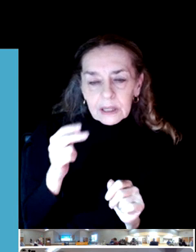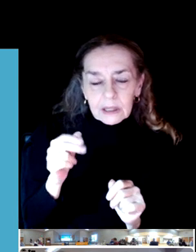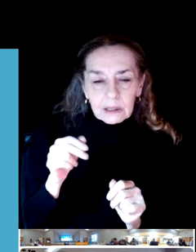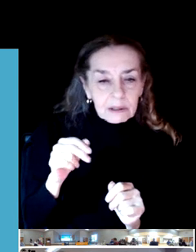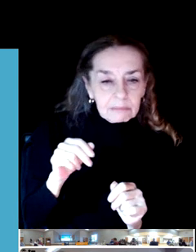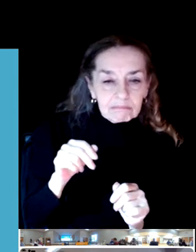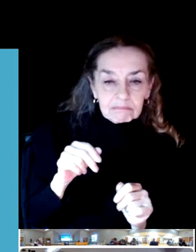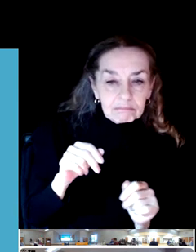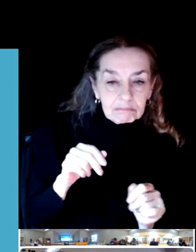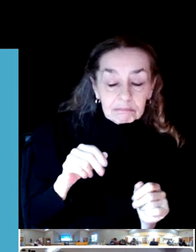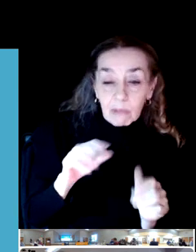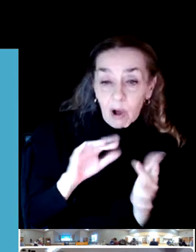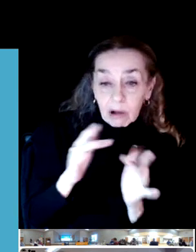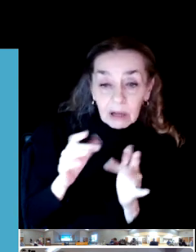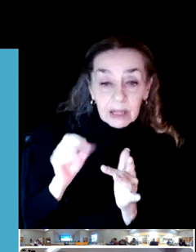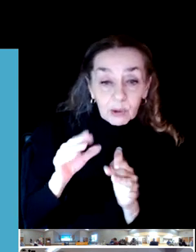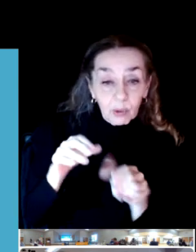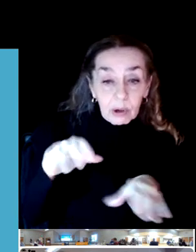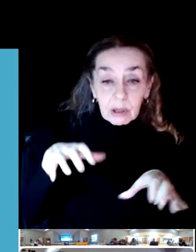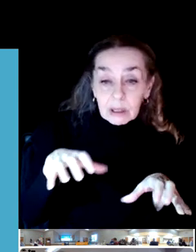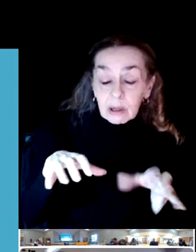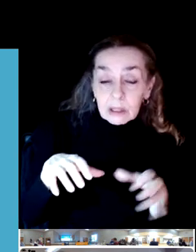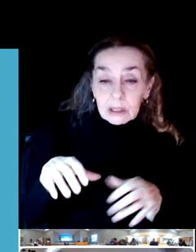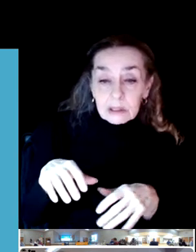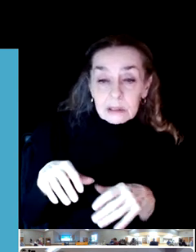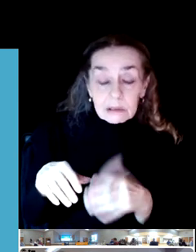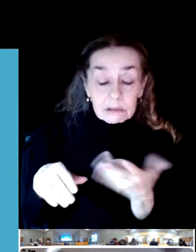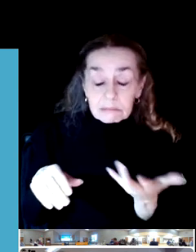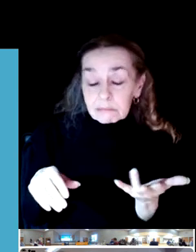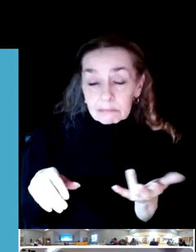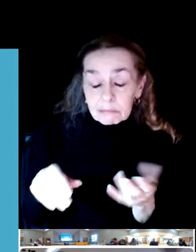So what I'm going to do is draw meeting to a close.